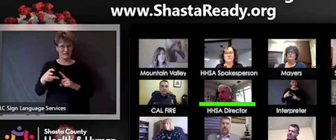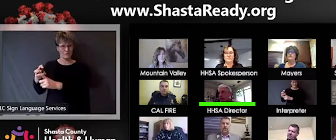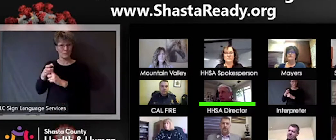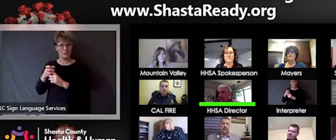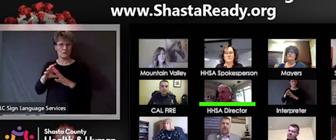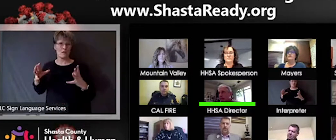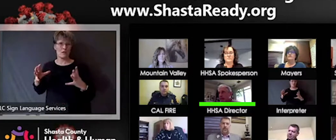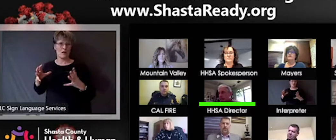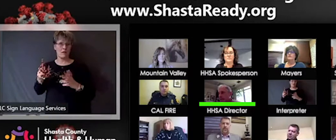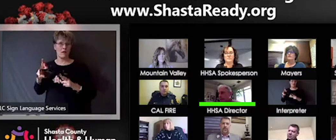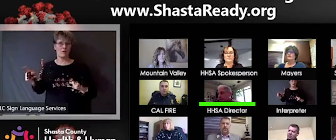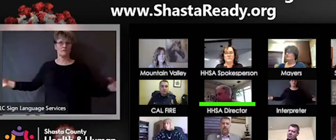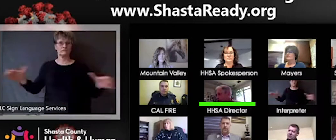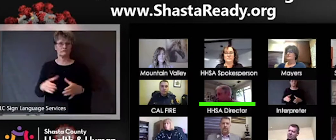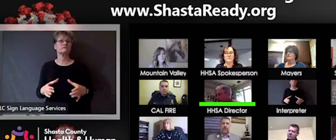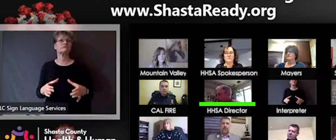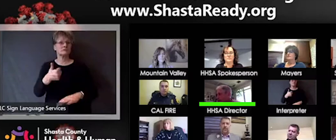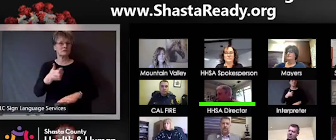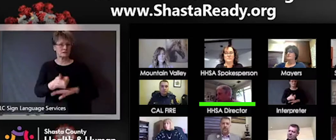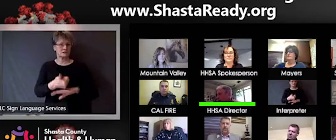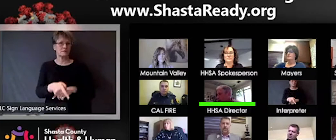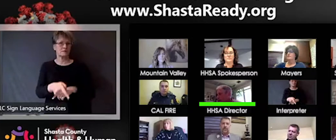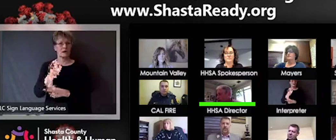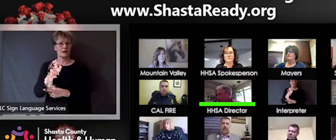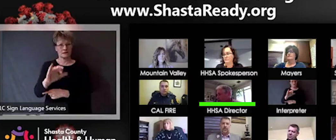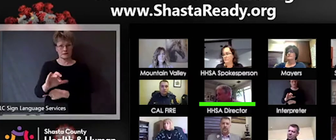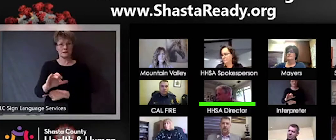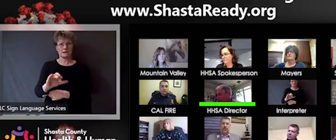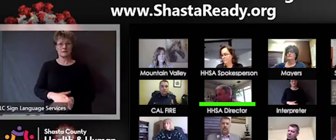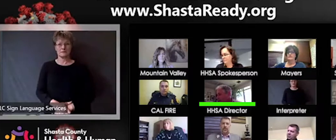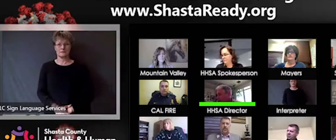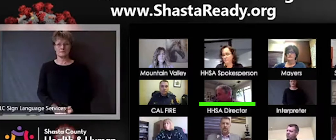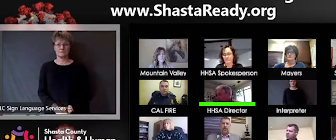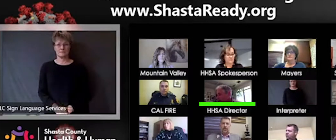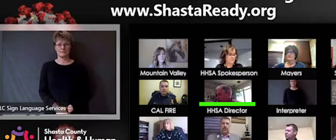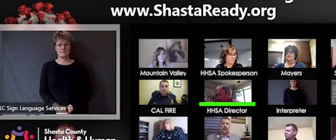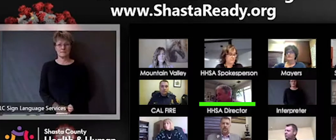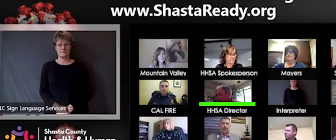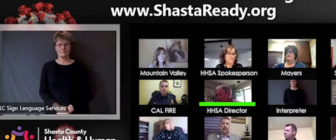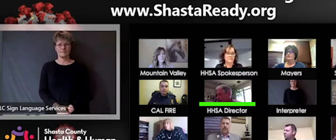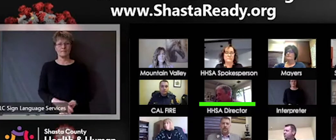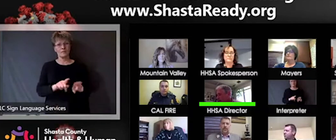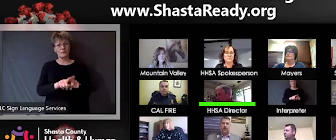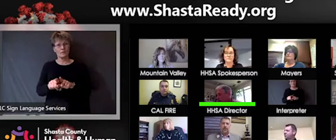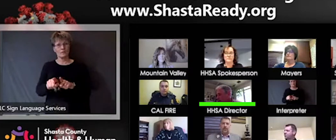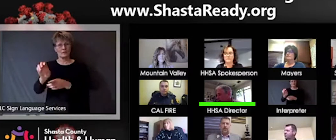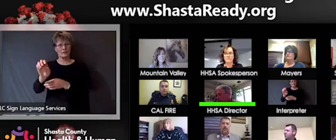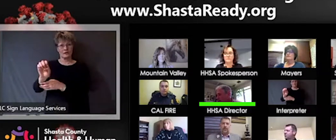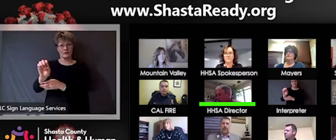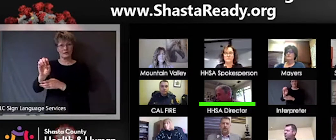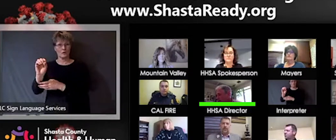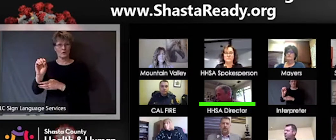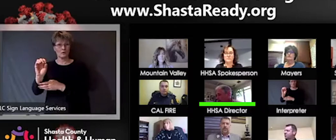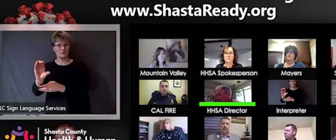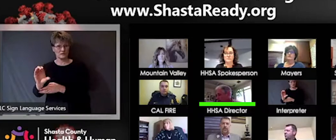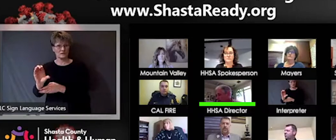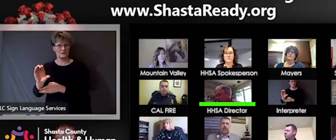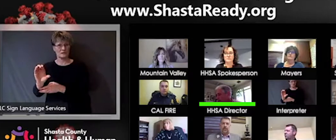gotten involved in this incident through the EOC.Yeah, so we do have at least six